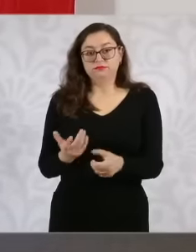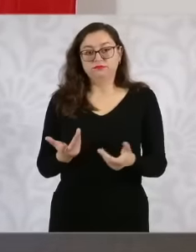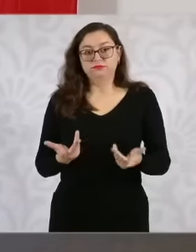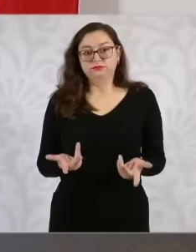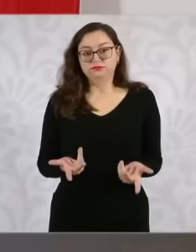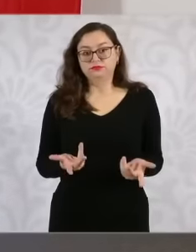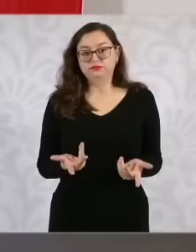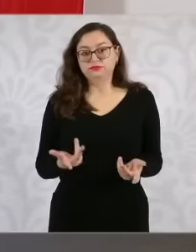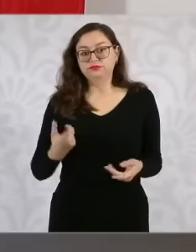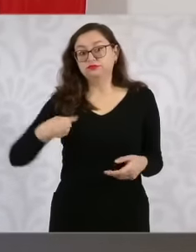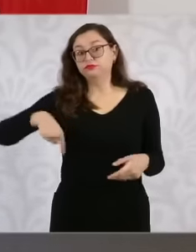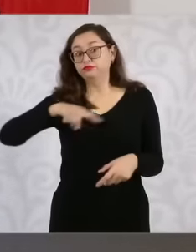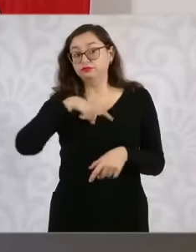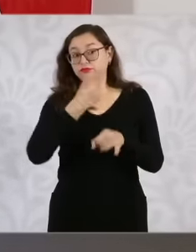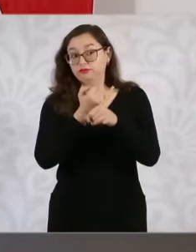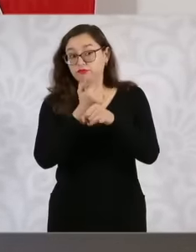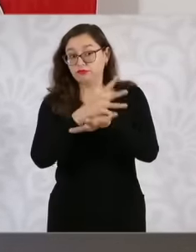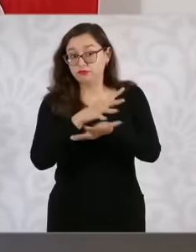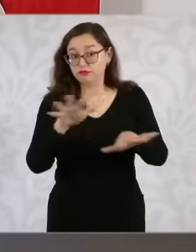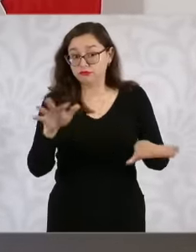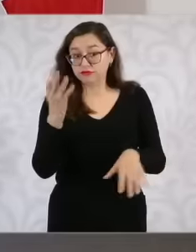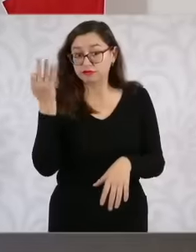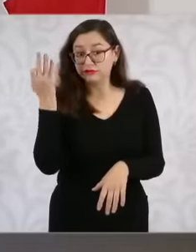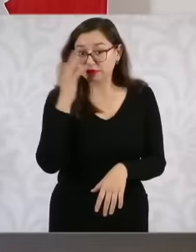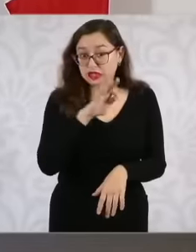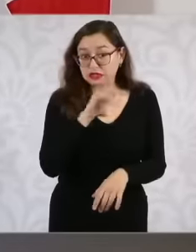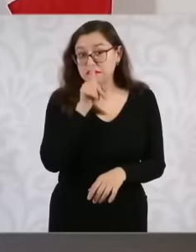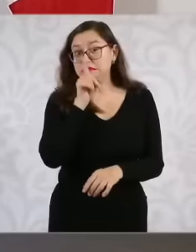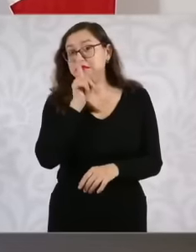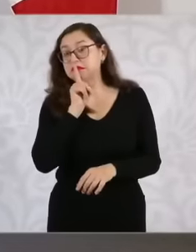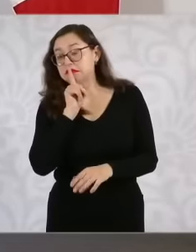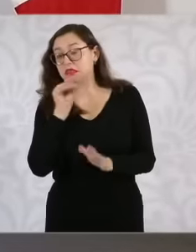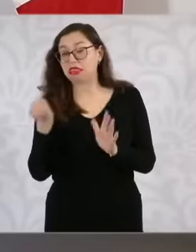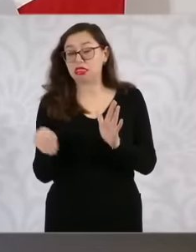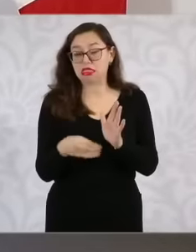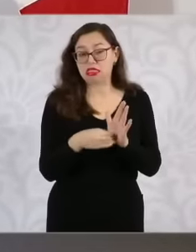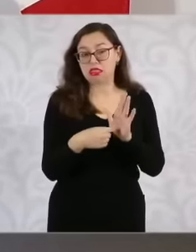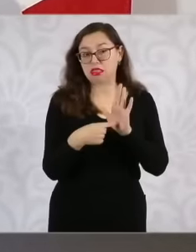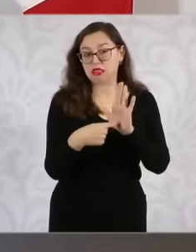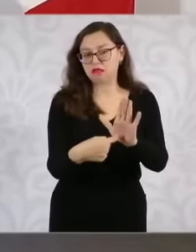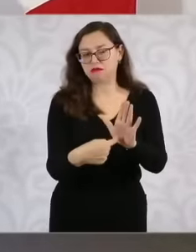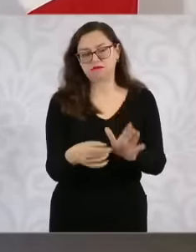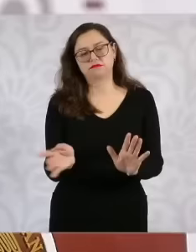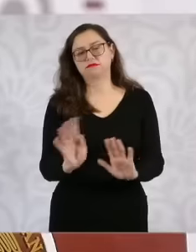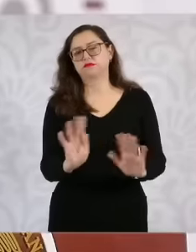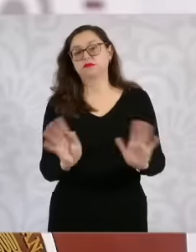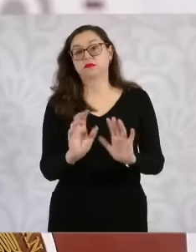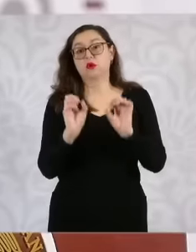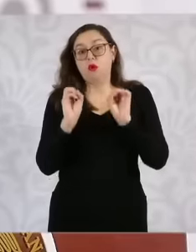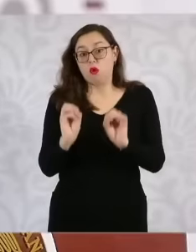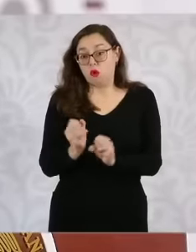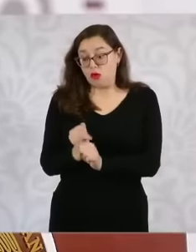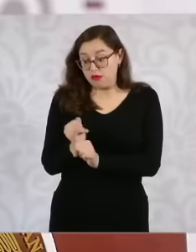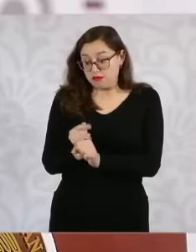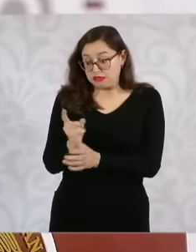information that we do not have or that is part of an investigation but that we are working